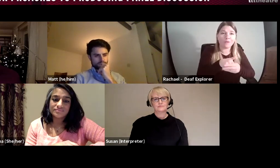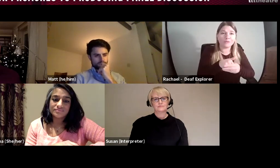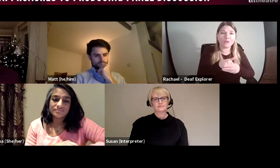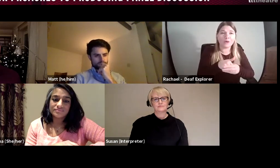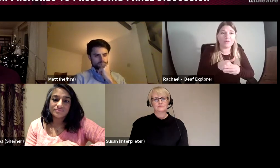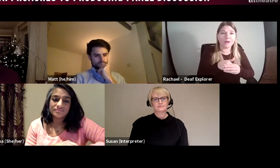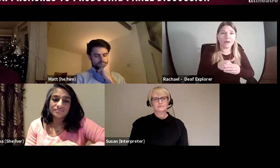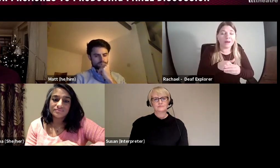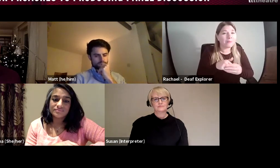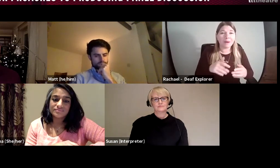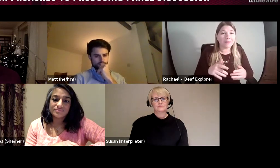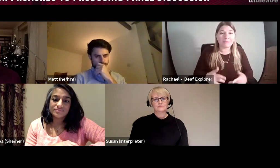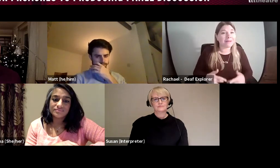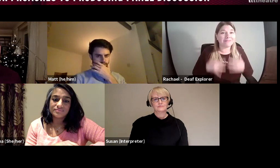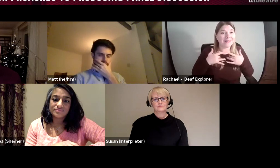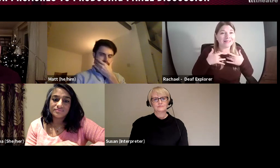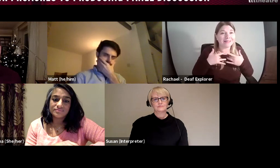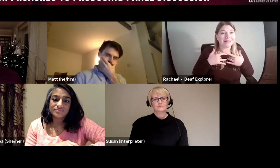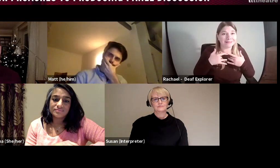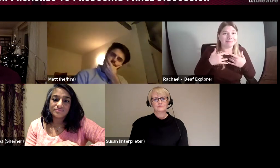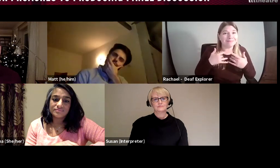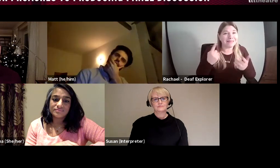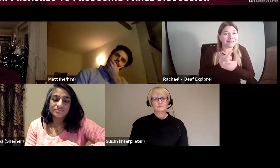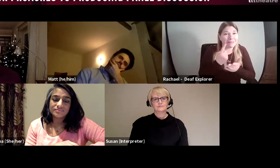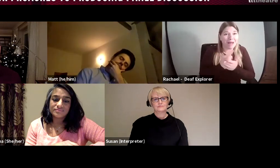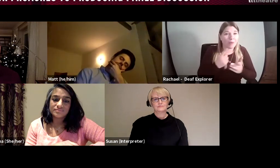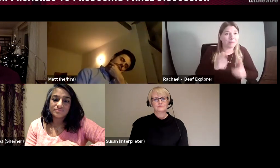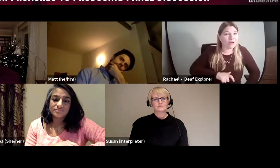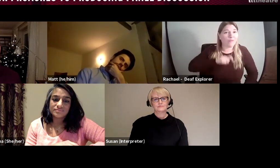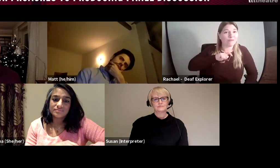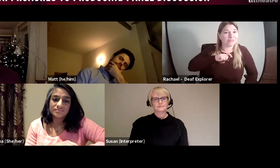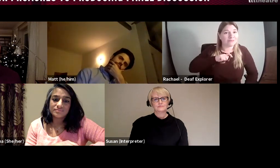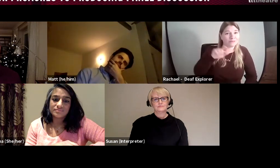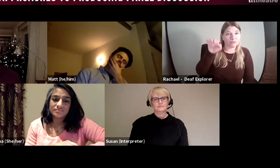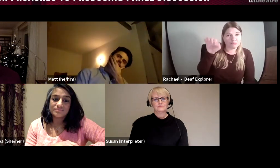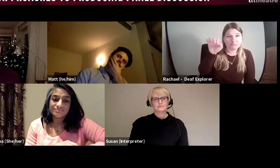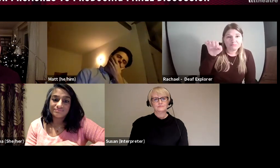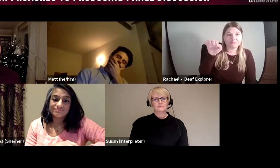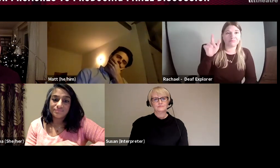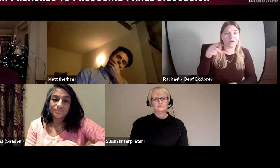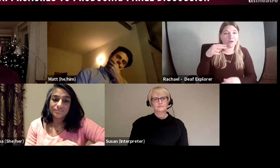we have more deaf actors and deaf artists being involved in mainstream companies, and I think it's